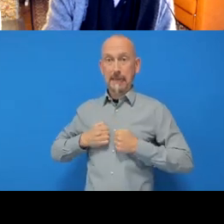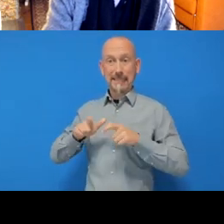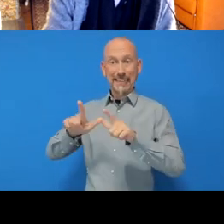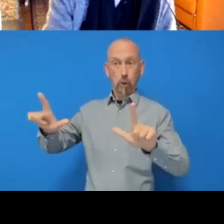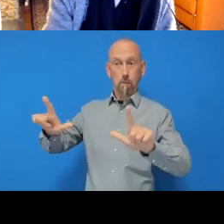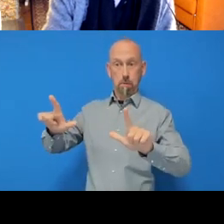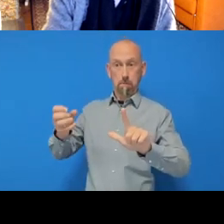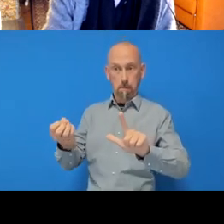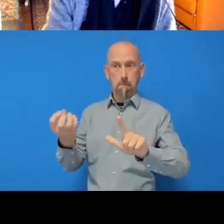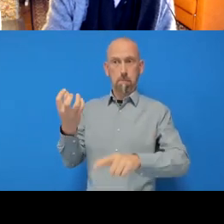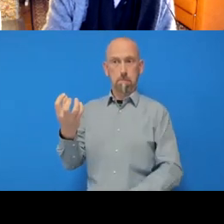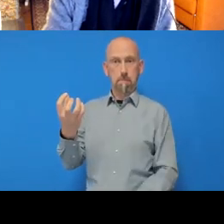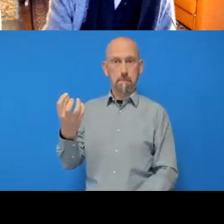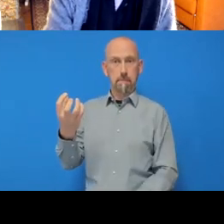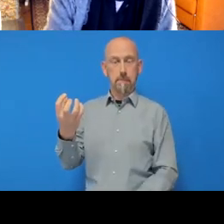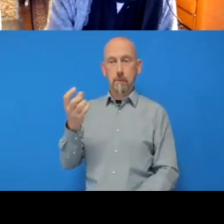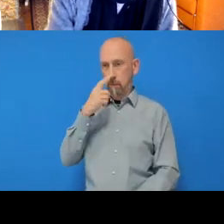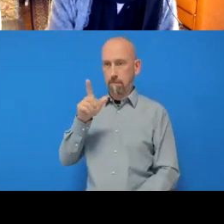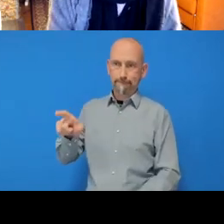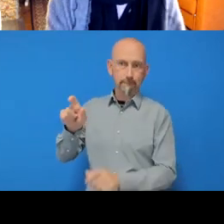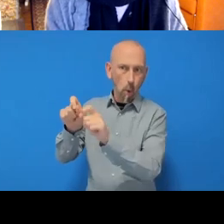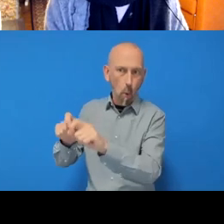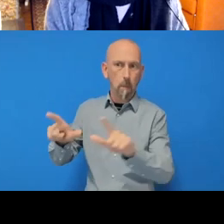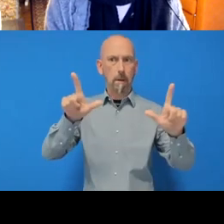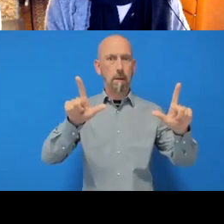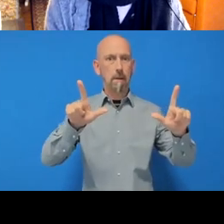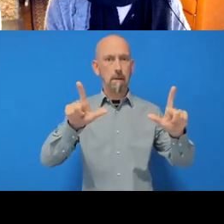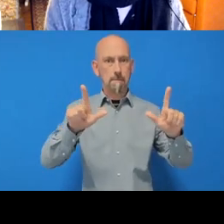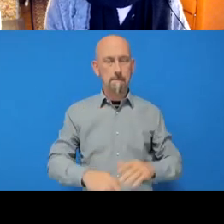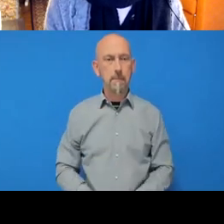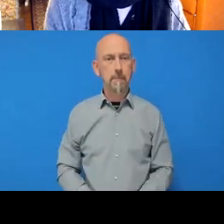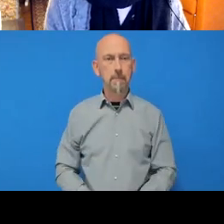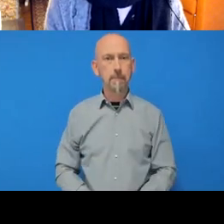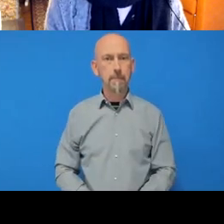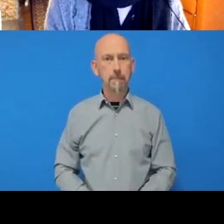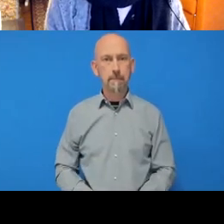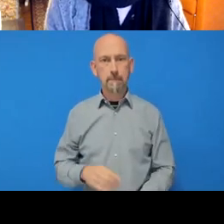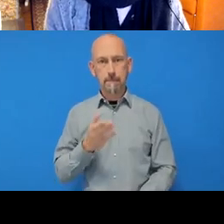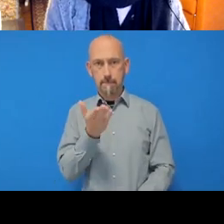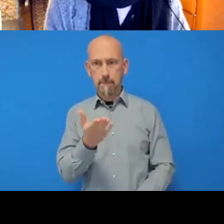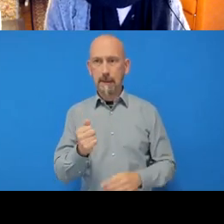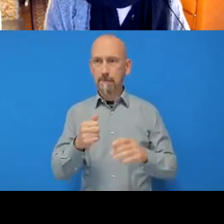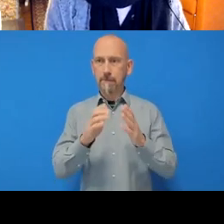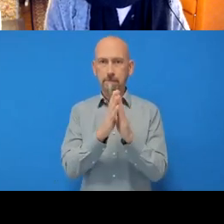So I’m going to open it, here we go. So the contents: it has a .git file and a README,